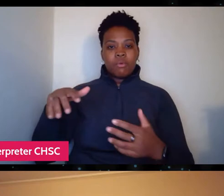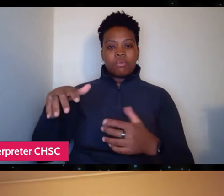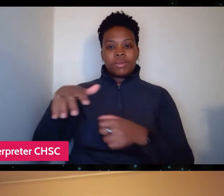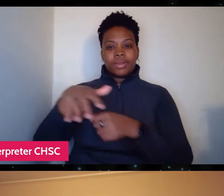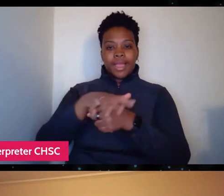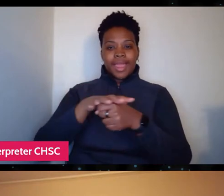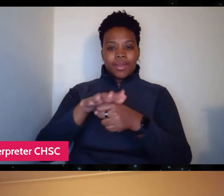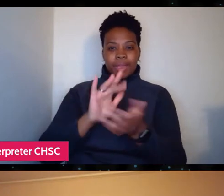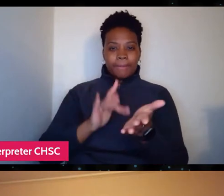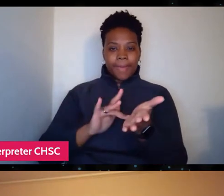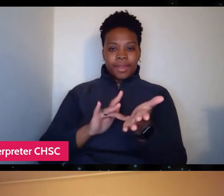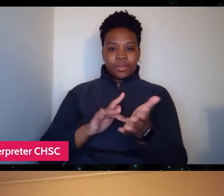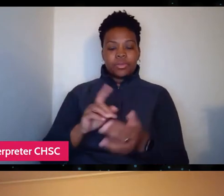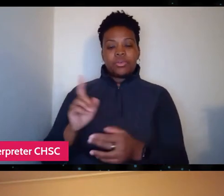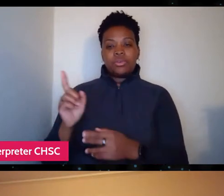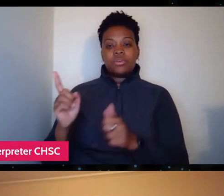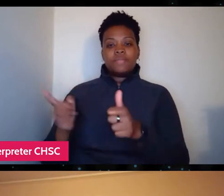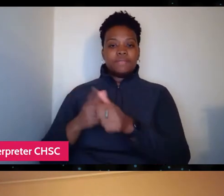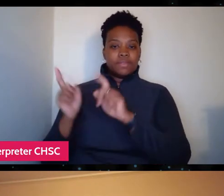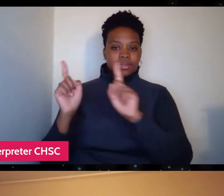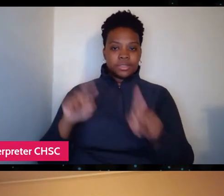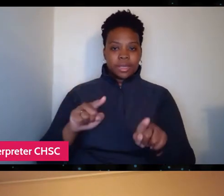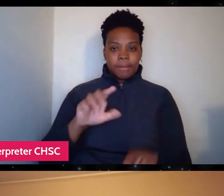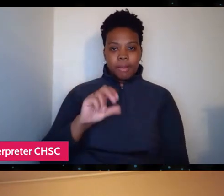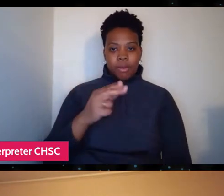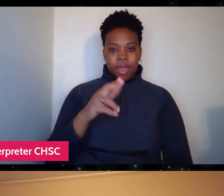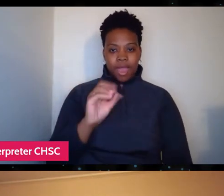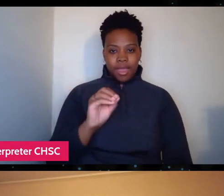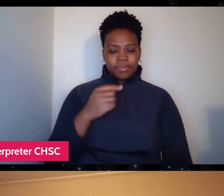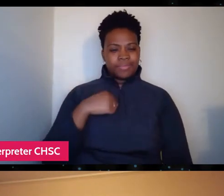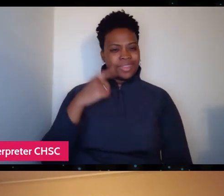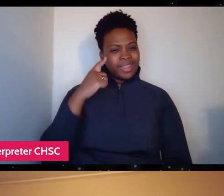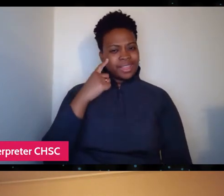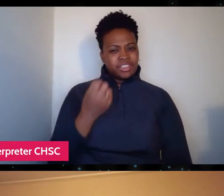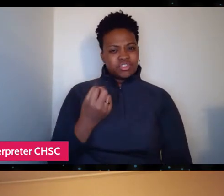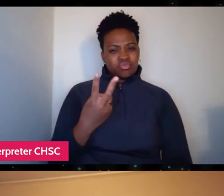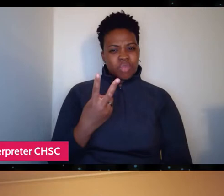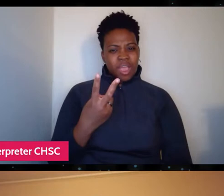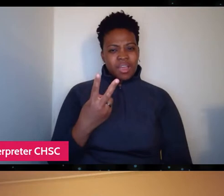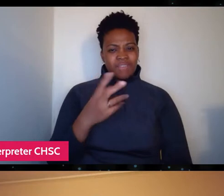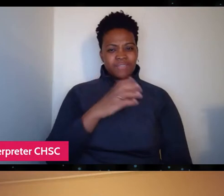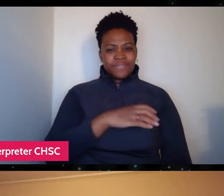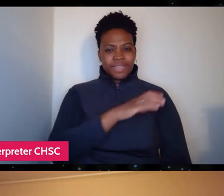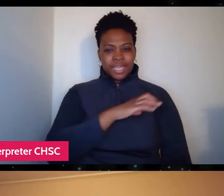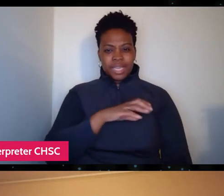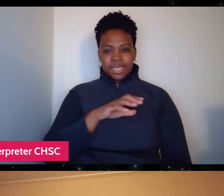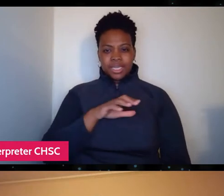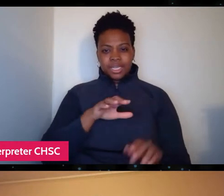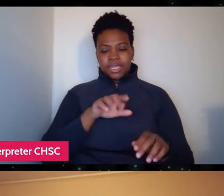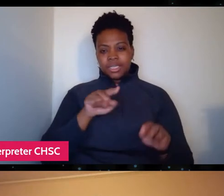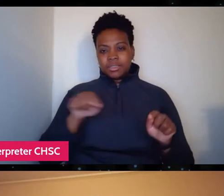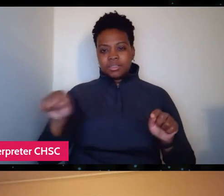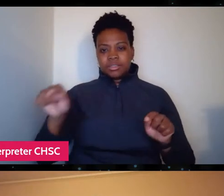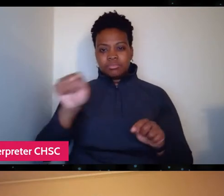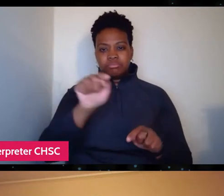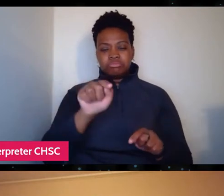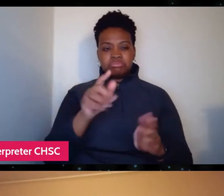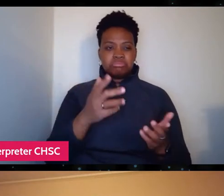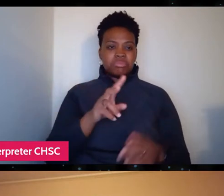and I think it was a dozen or so clinics across 2001 and 2002.